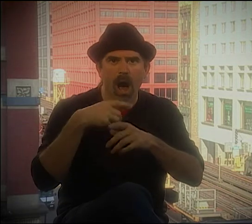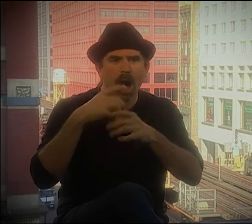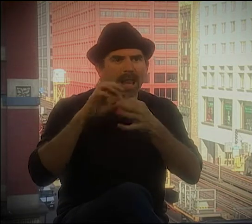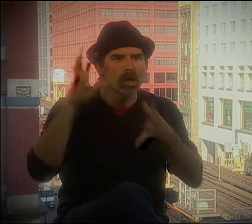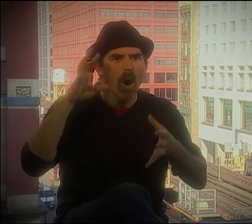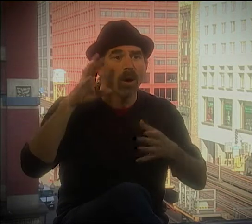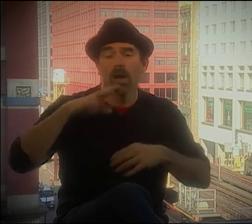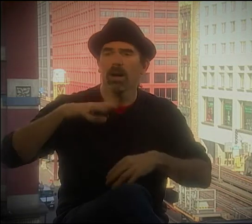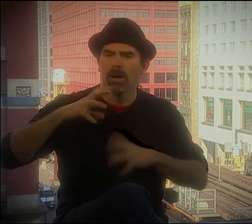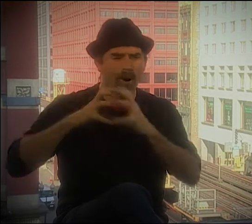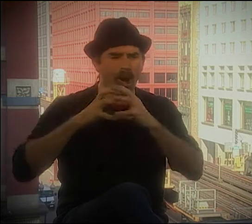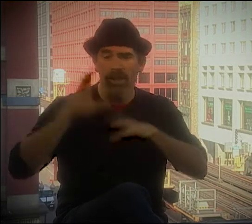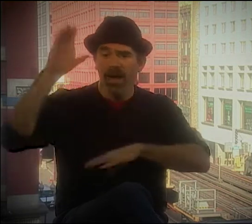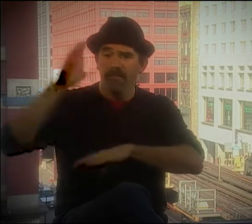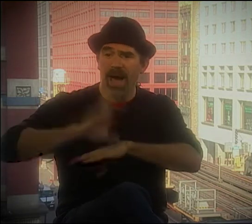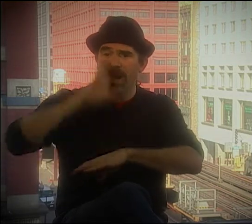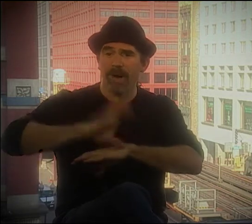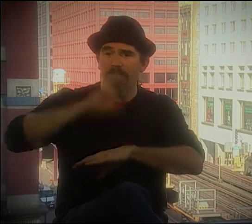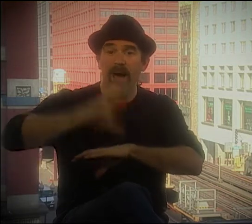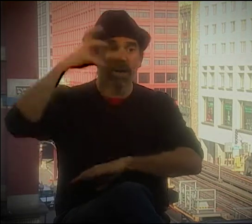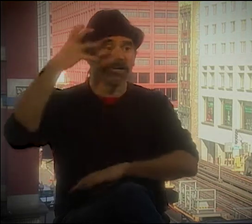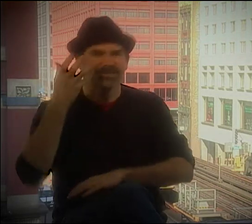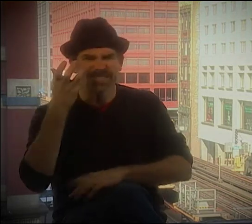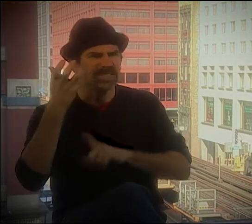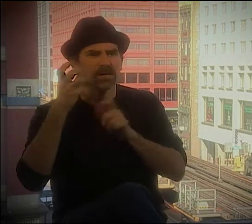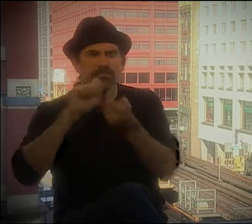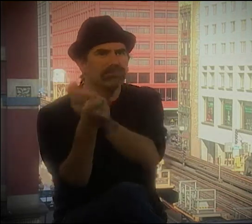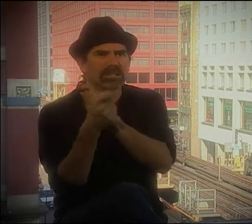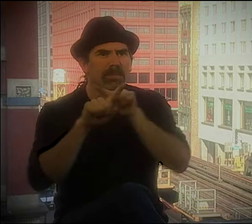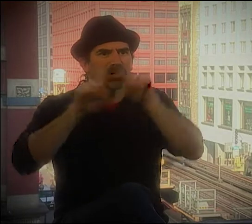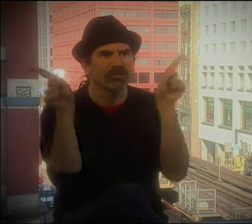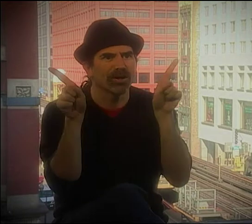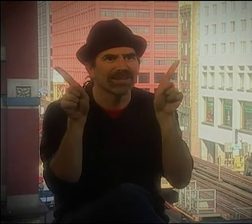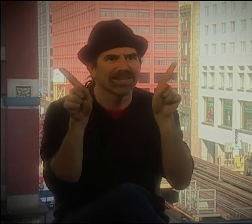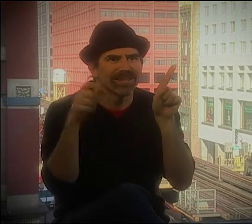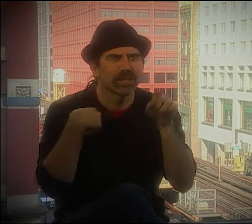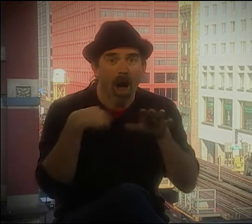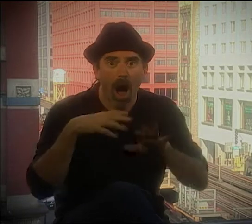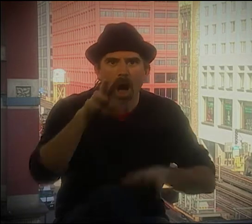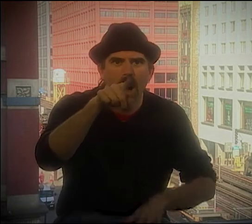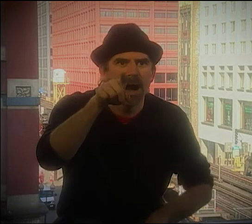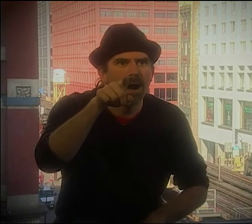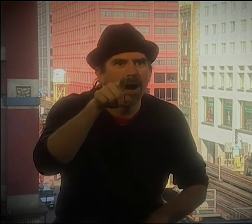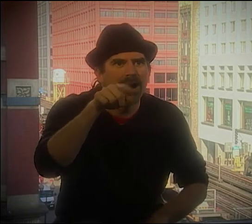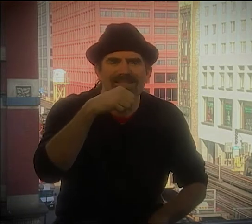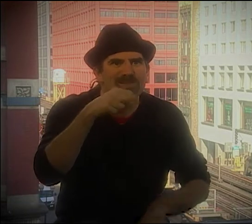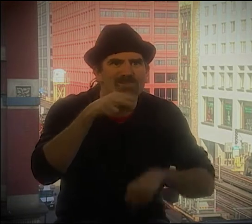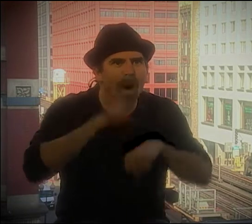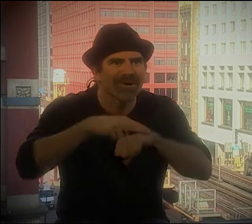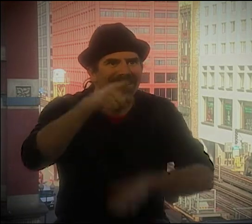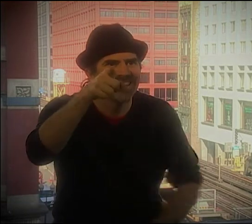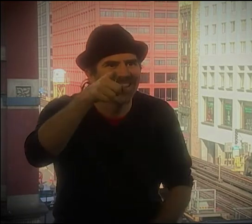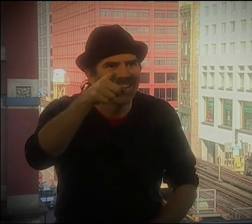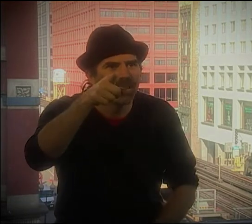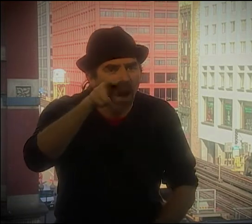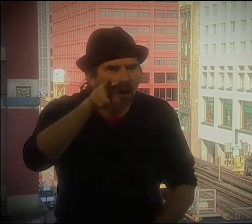SHAPES, PEOPLE STANDING OR FALLING, THE WAY SHE WAS LETTING GO A BALL BOUNCING, AND SHE WOULD CHANGE TO